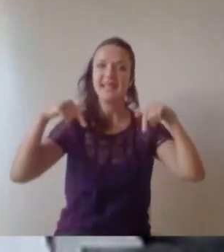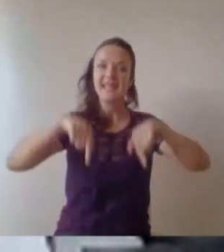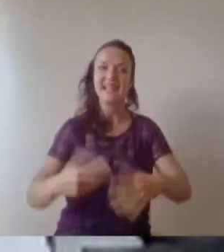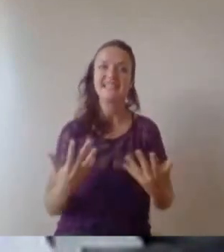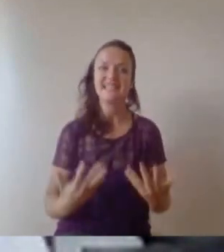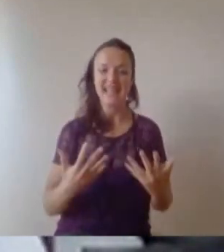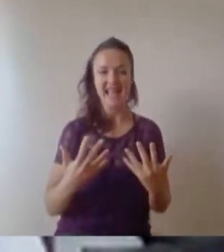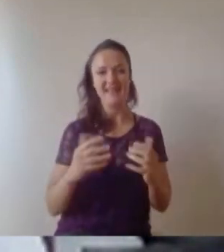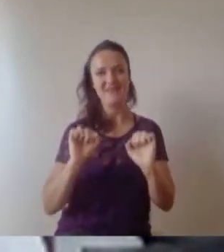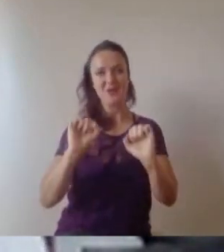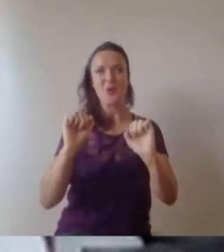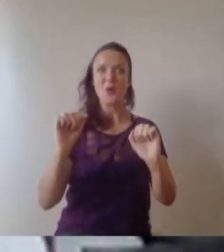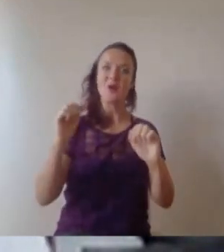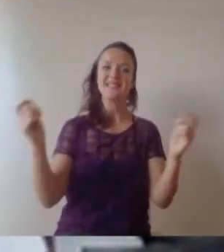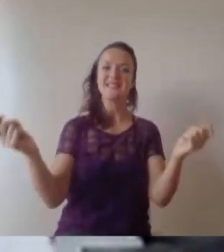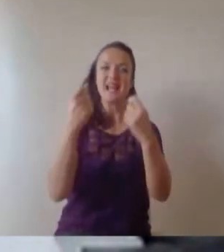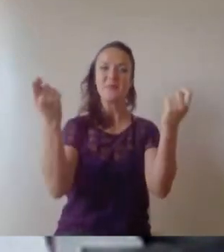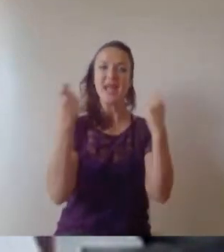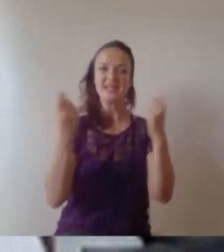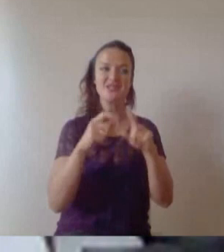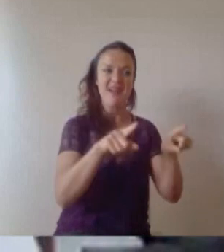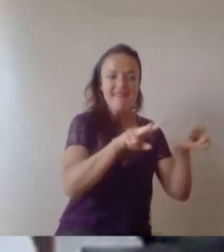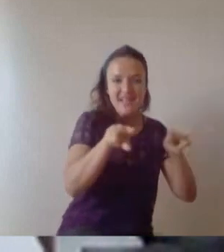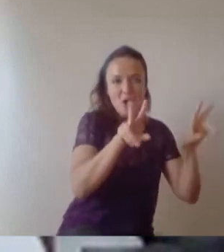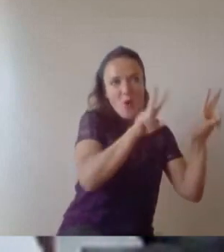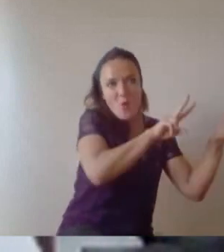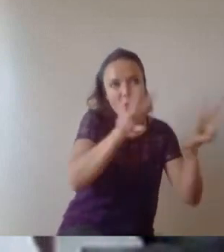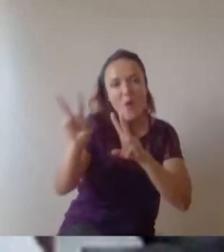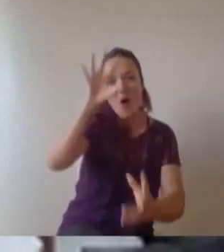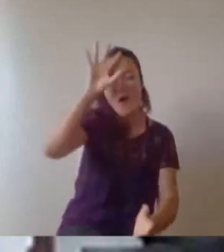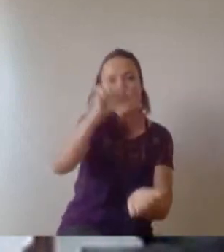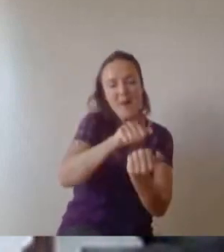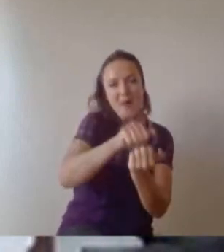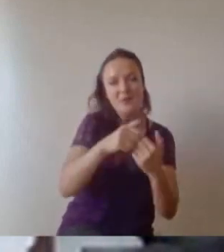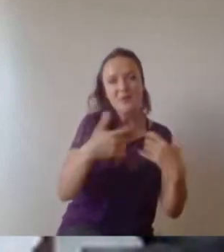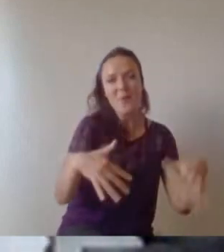lot of memories and Rushab it's great to know that the chips from Jason Donnavan are still as good as they always were.